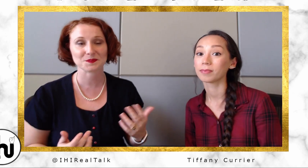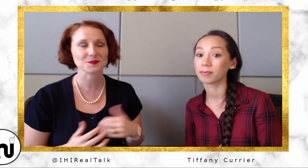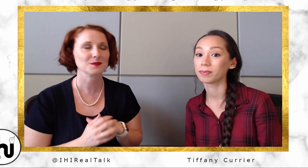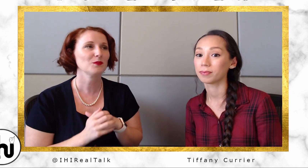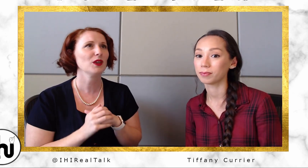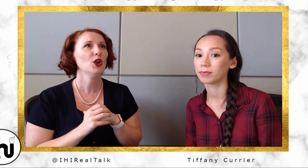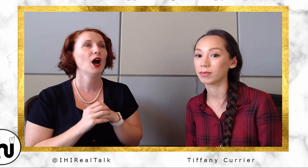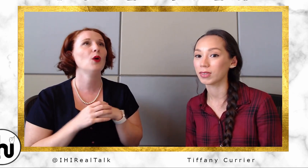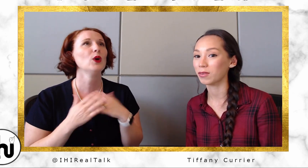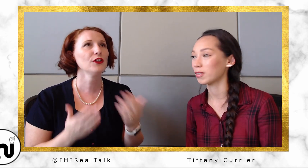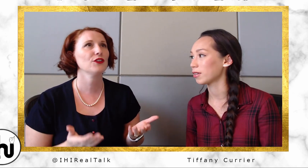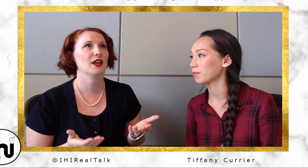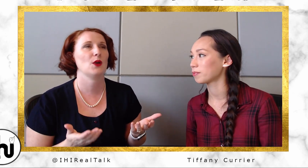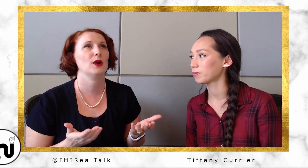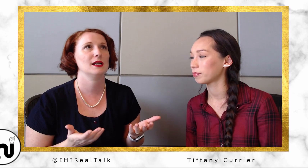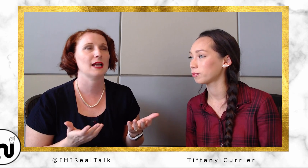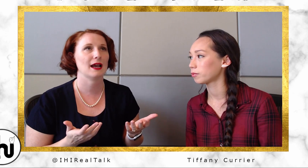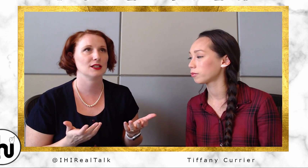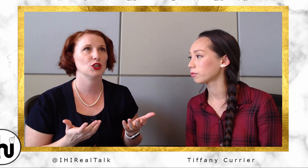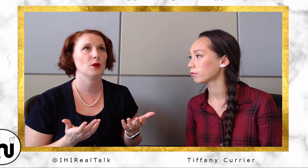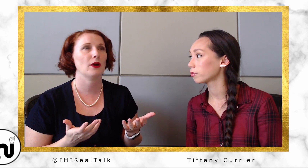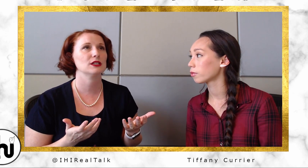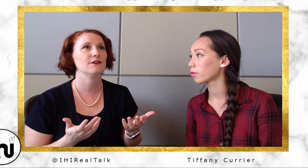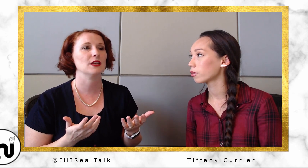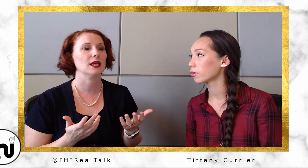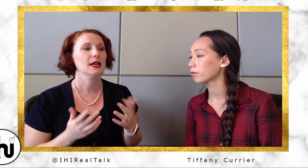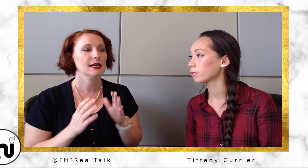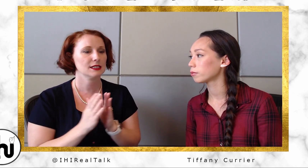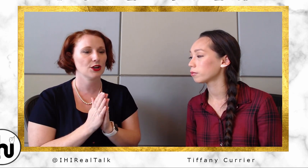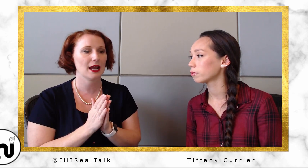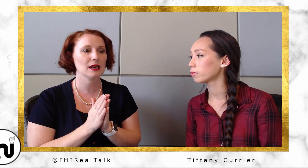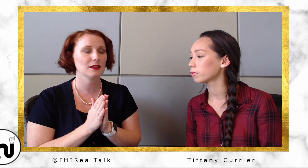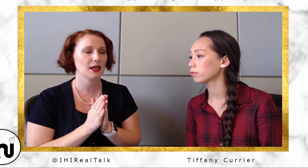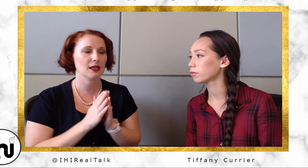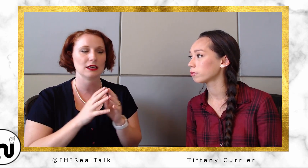One other thing I wanted to ask you about, Tiffany, is there anything either a